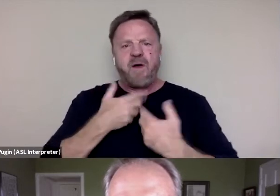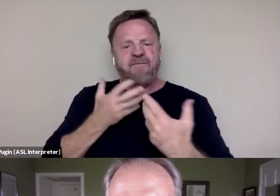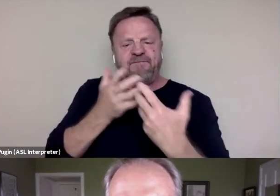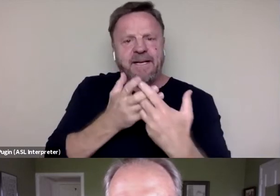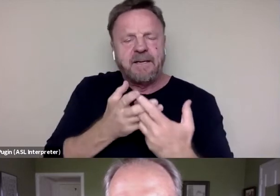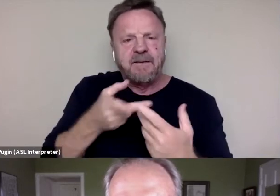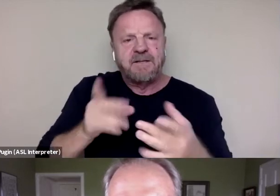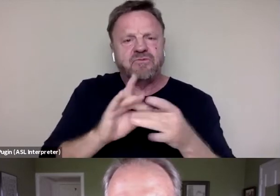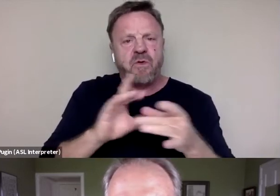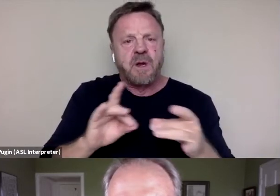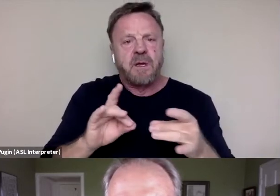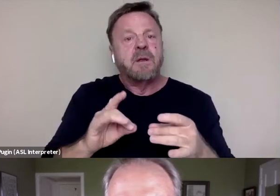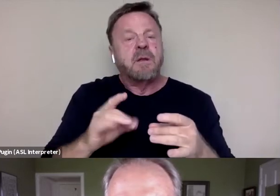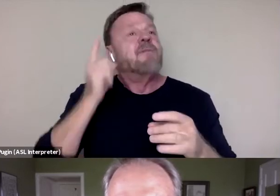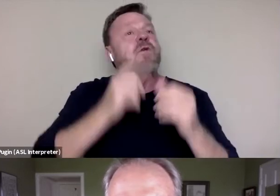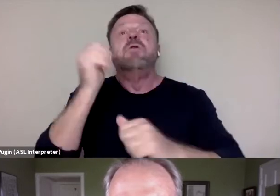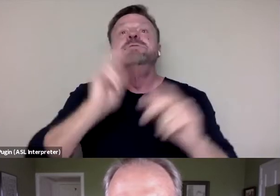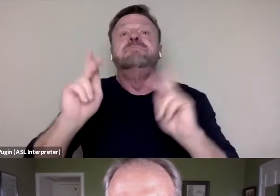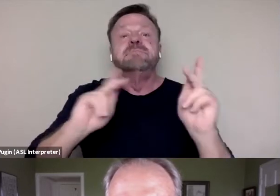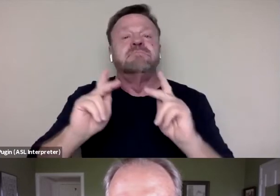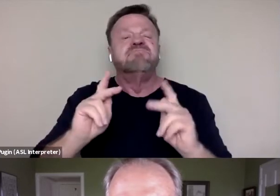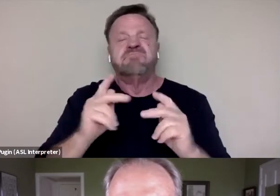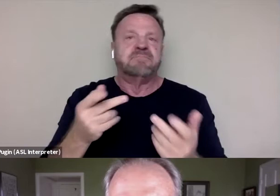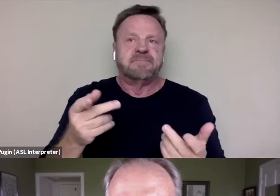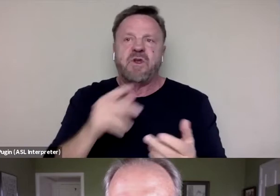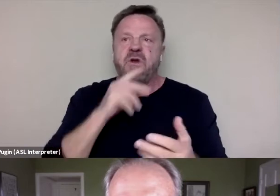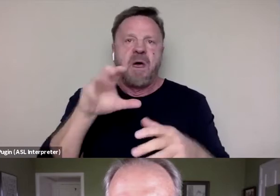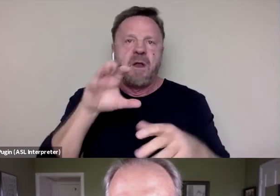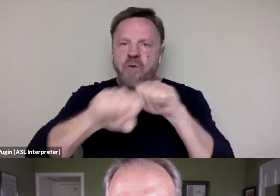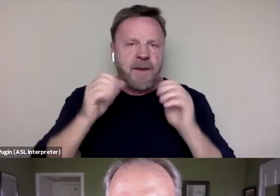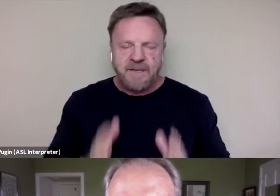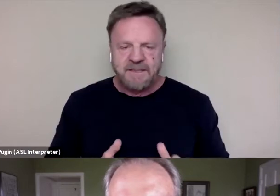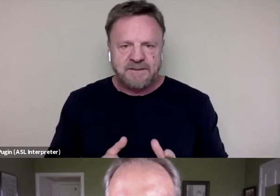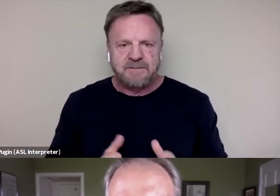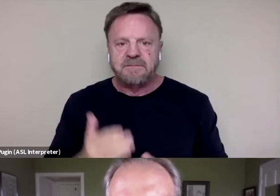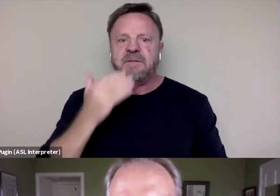Okay, so for the vast majority of people they're not rapists, okay? Thank God.